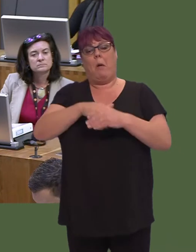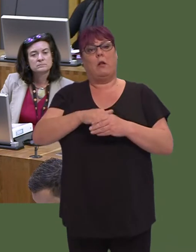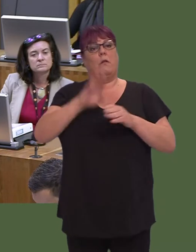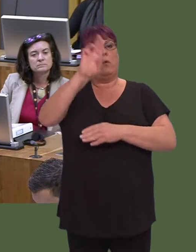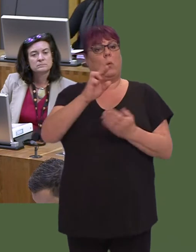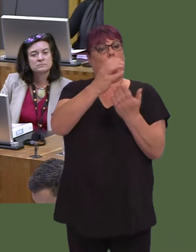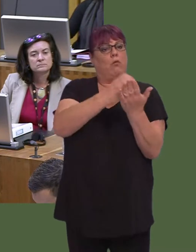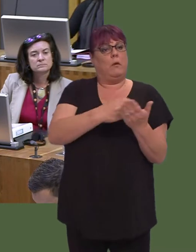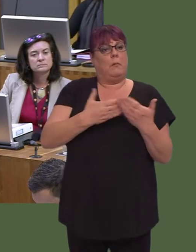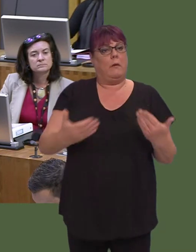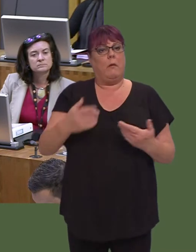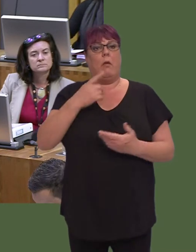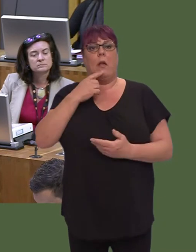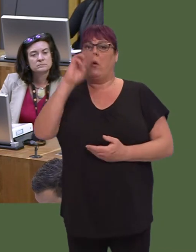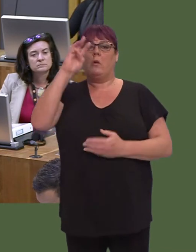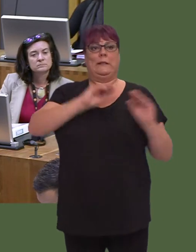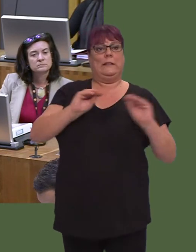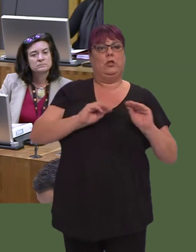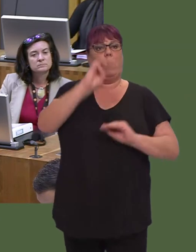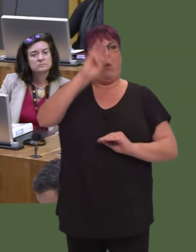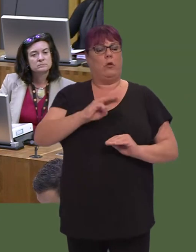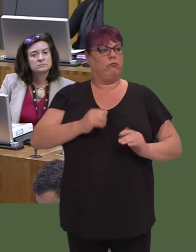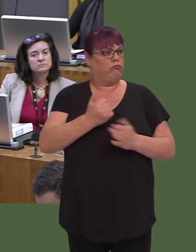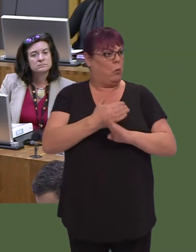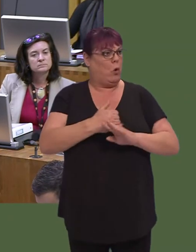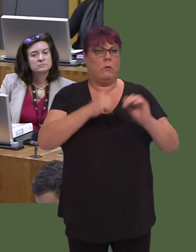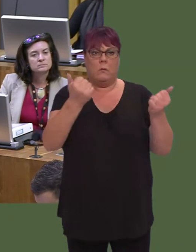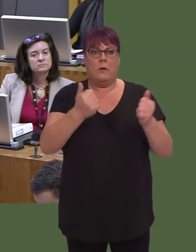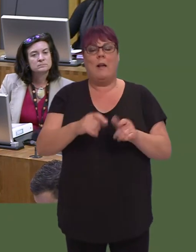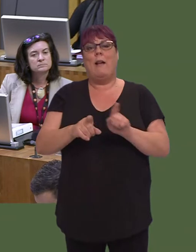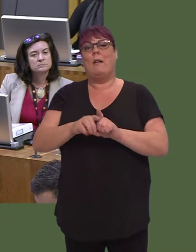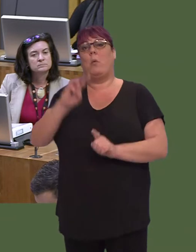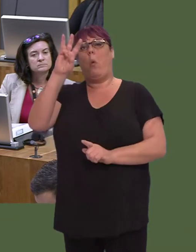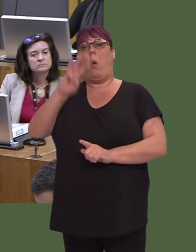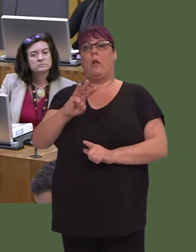teaching is effective and also that Welsh is seen as a subject that is there to be studied